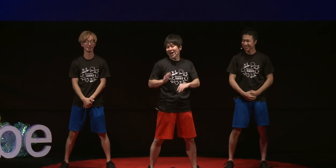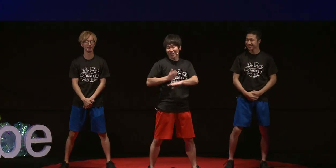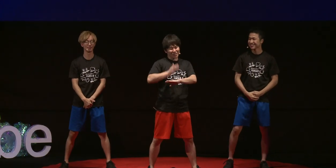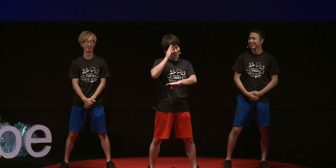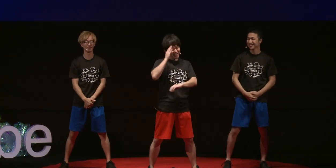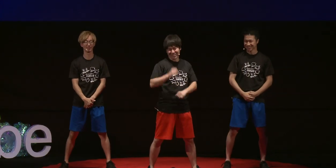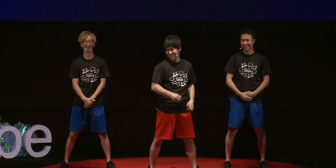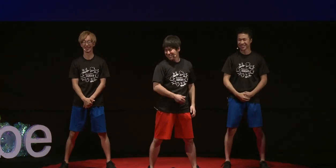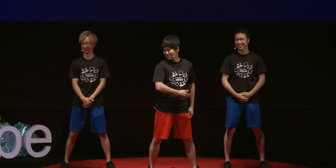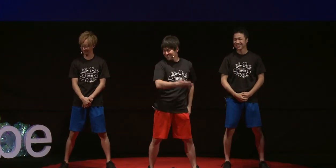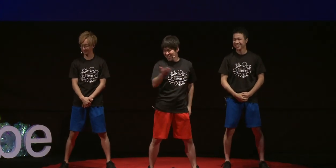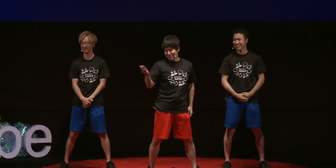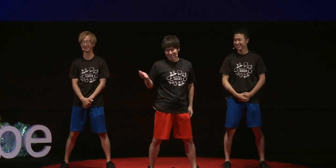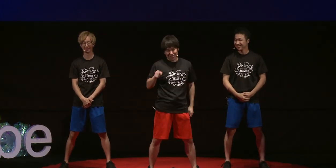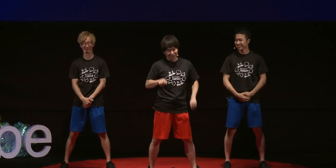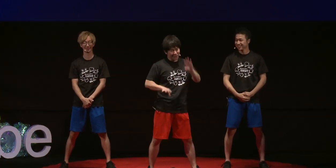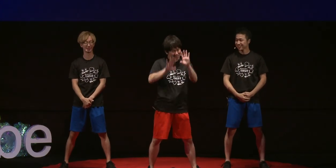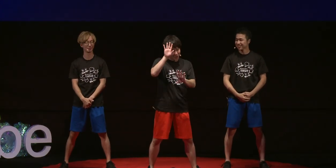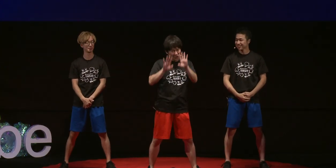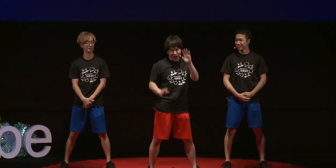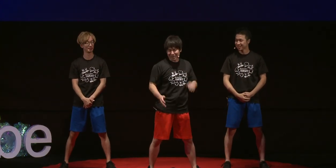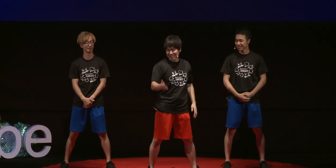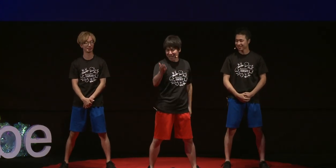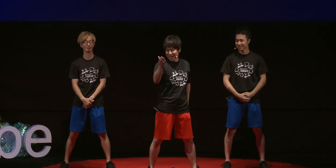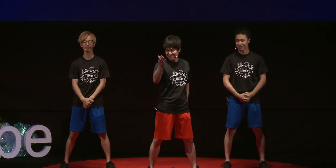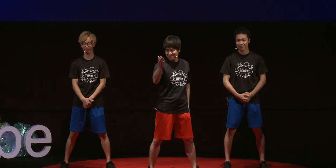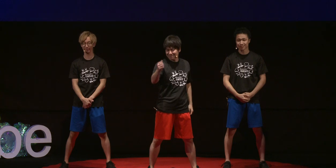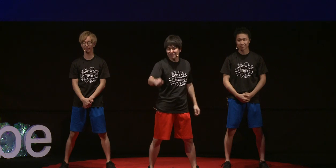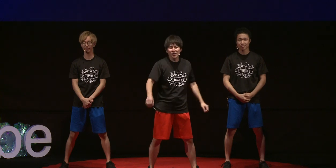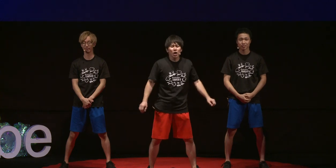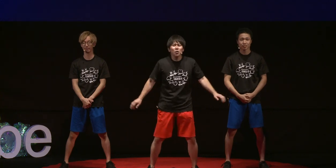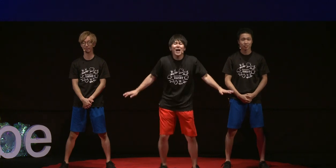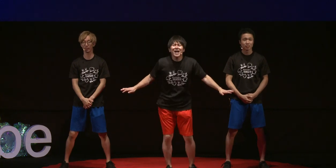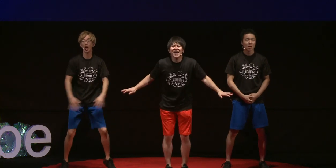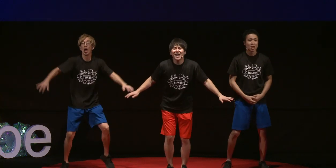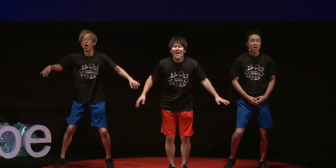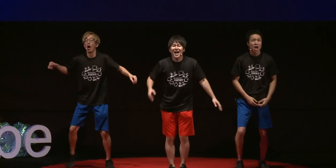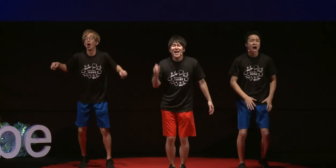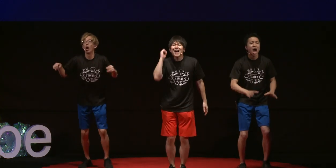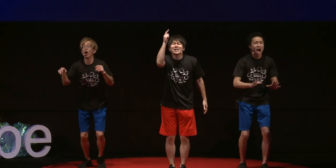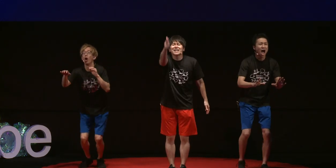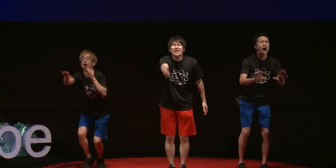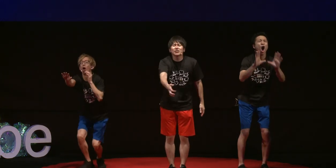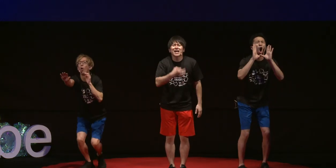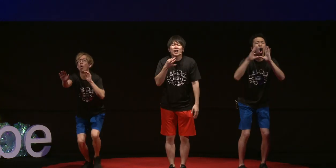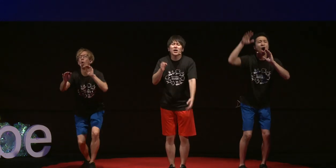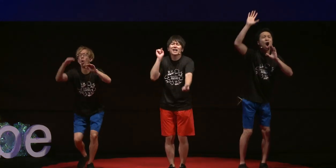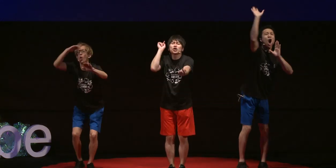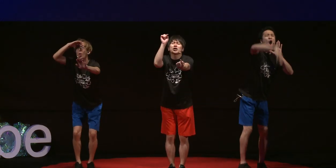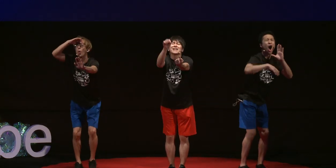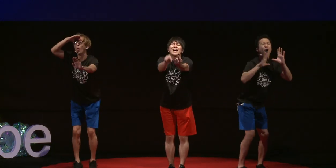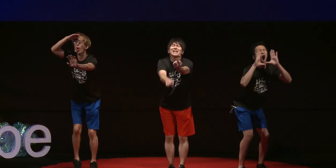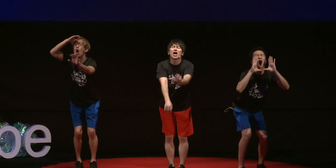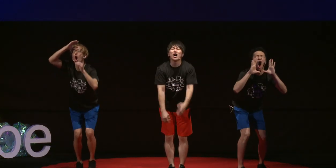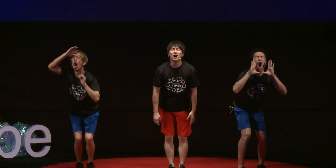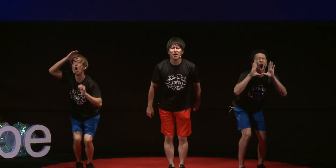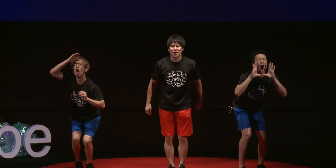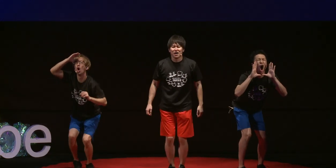ah, thank you very much. Everyone, have you been in this situation? "Ahh you're so far away, I can't hear your voice!"